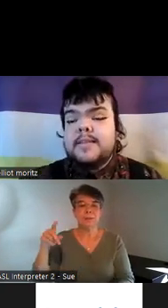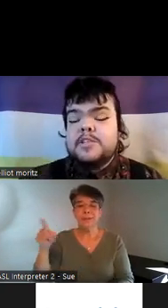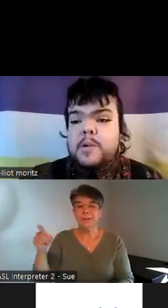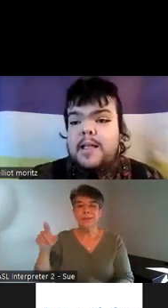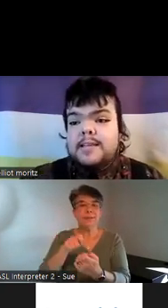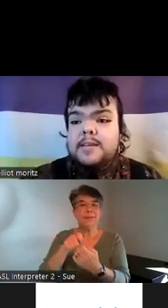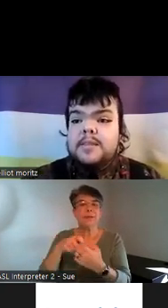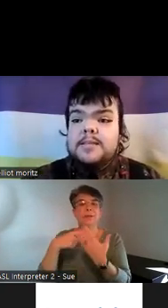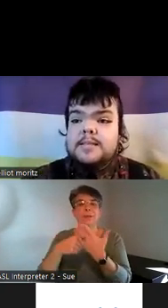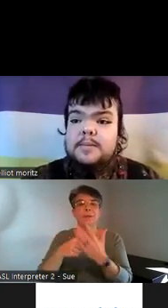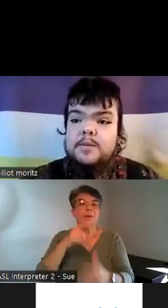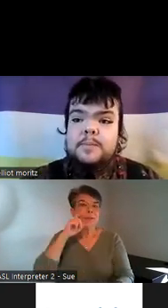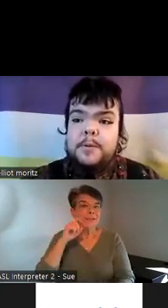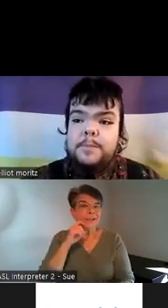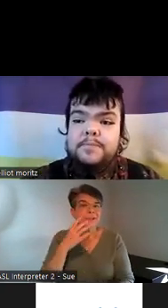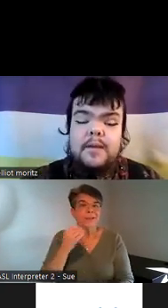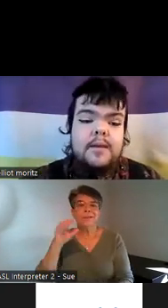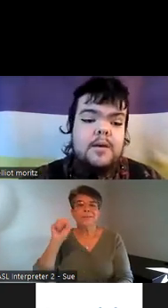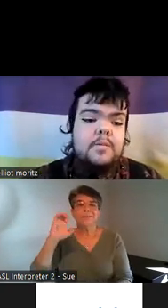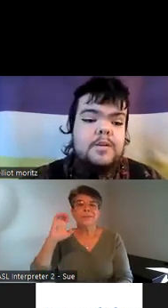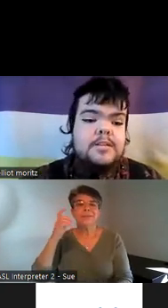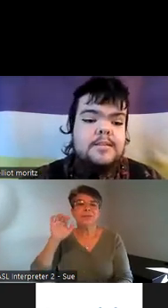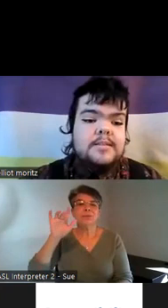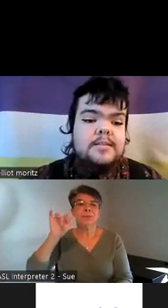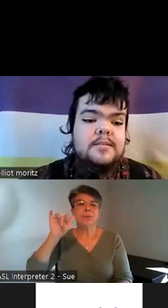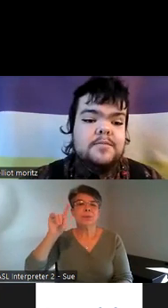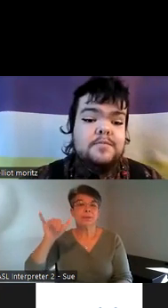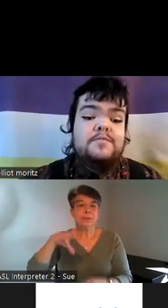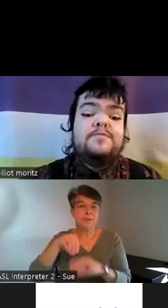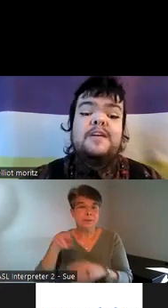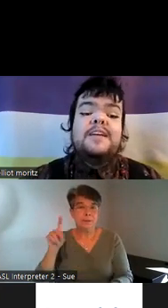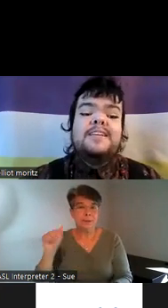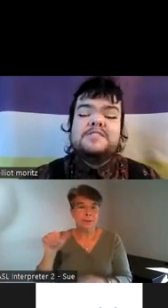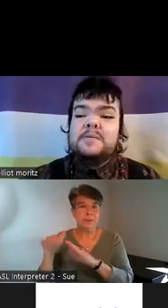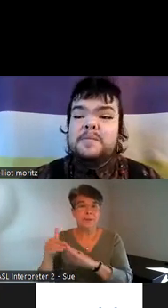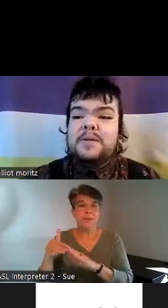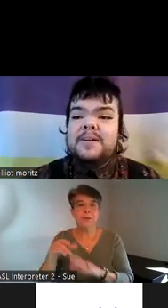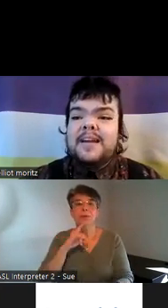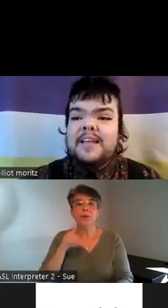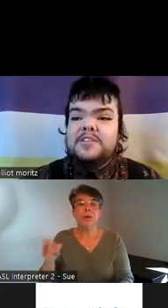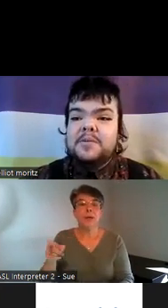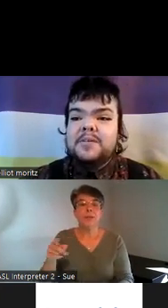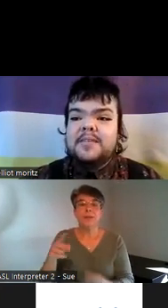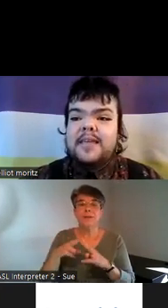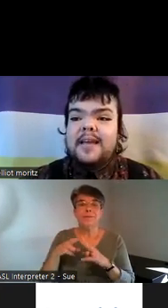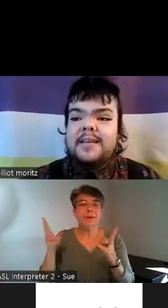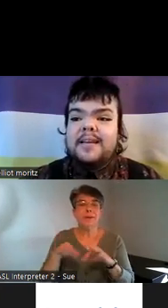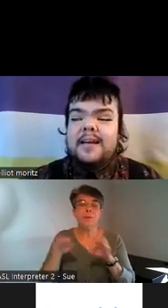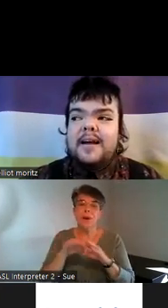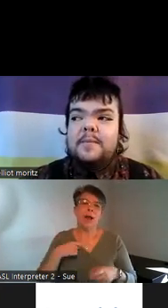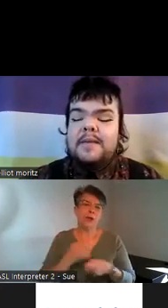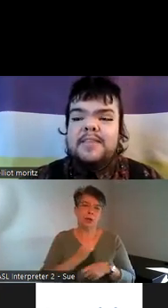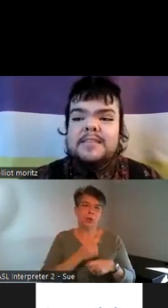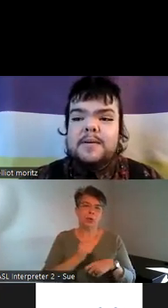and sexuality within disabled people which is very so important I joke that um everything is